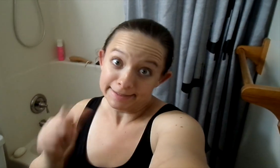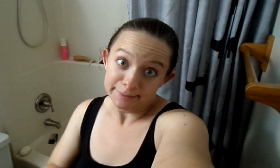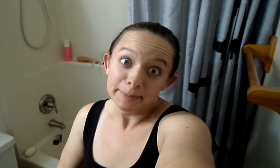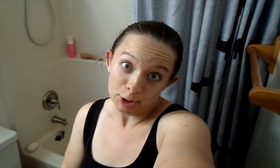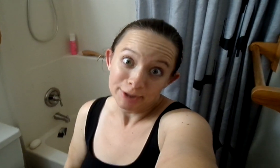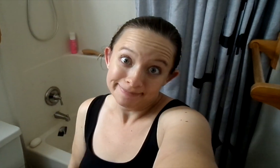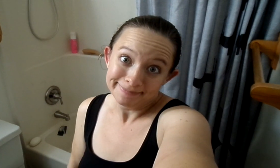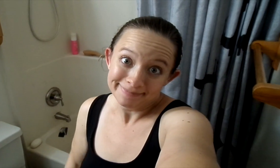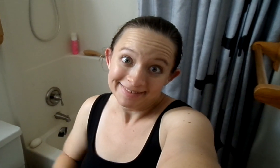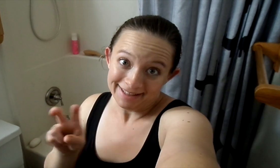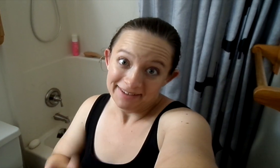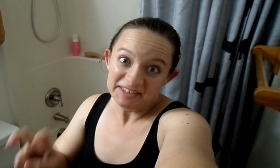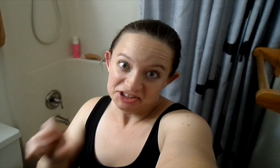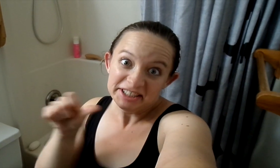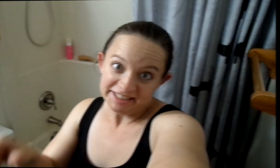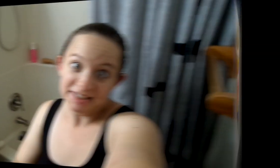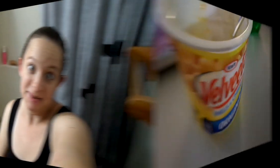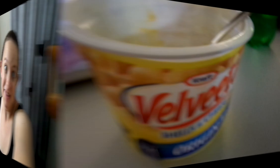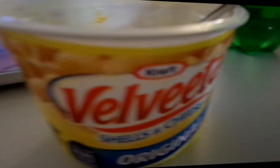[JI] We'll see you tomorrow. The adventure continues.